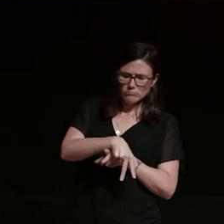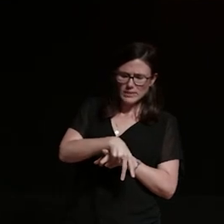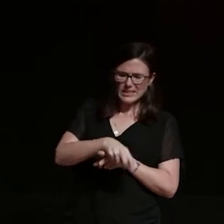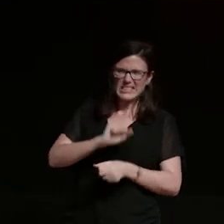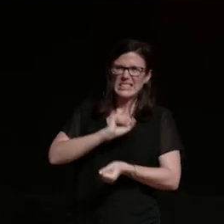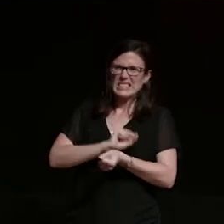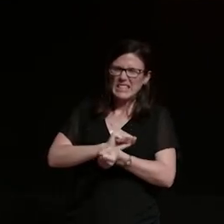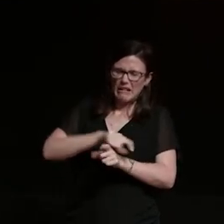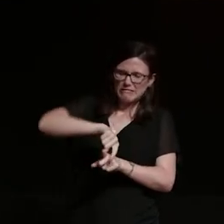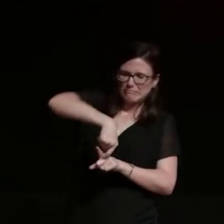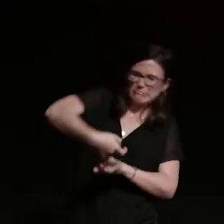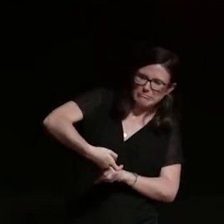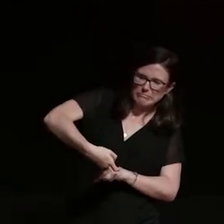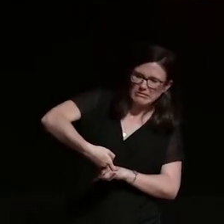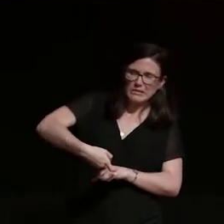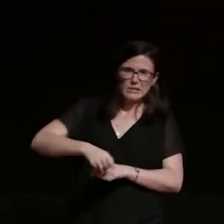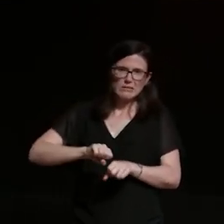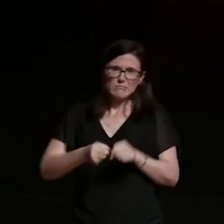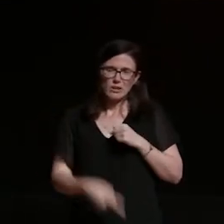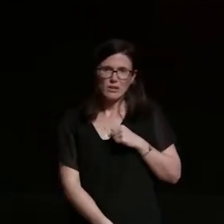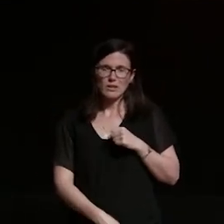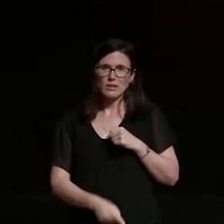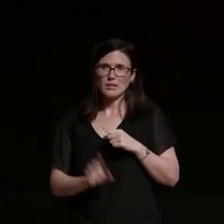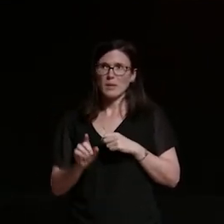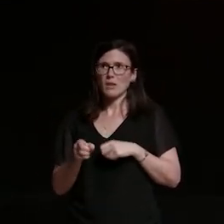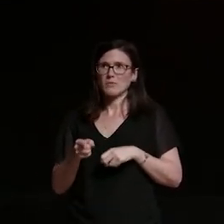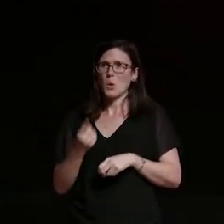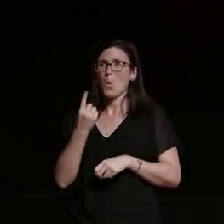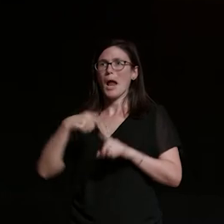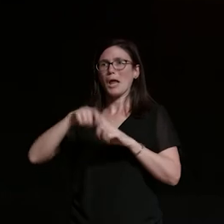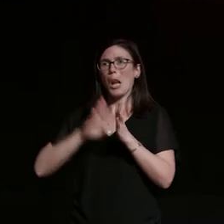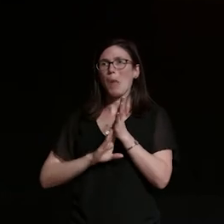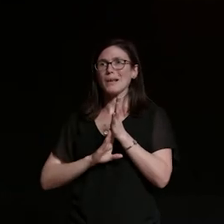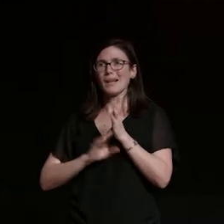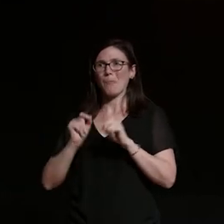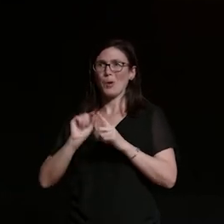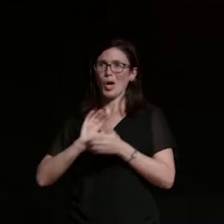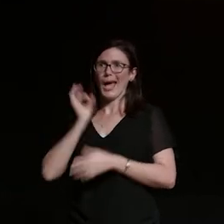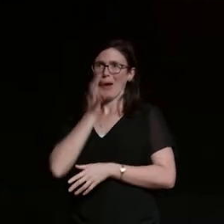little hole and he sort of tore his leg he was going approximately a kilometer an hour mike